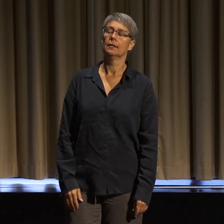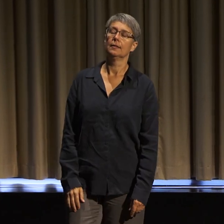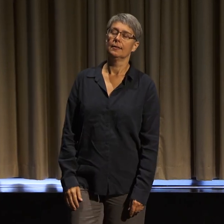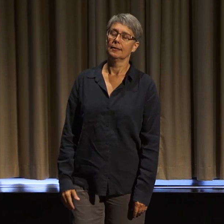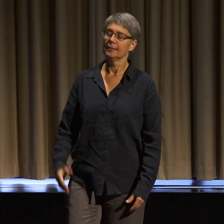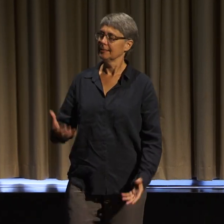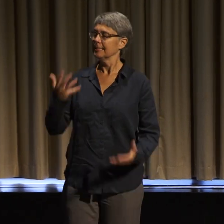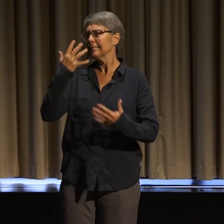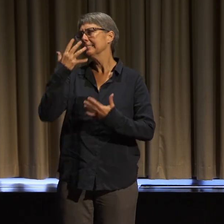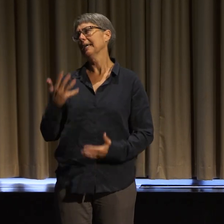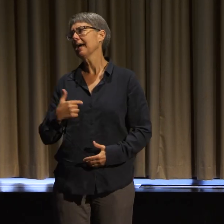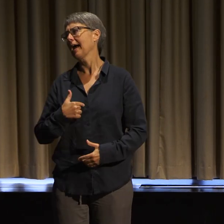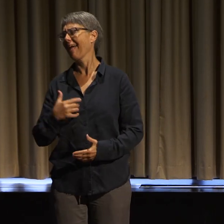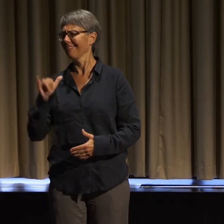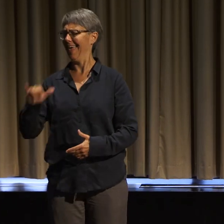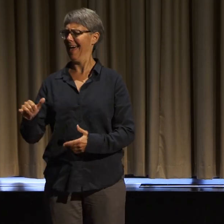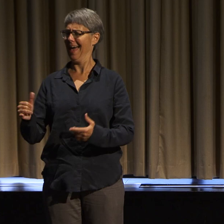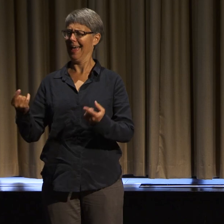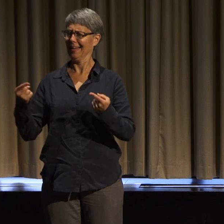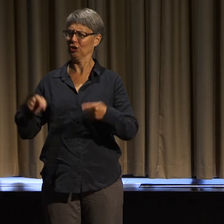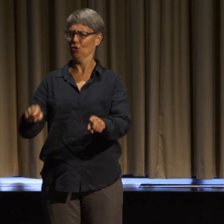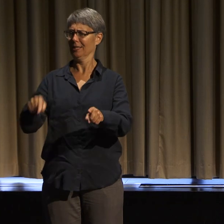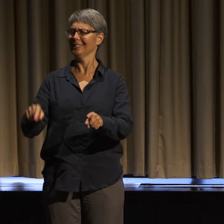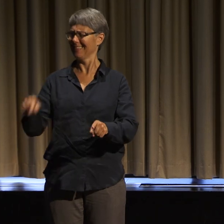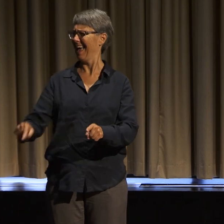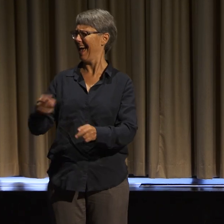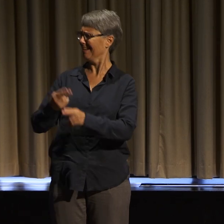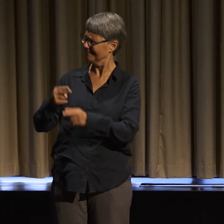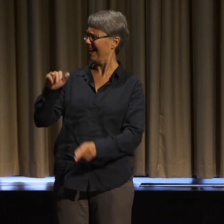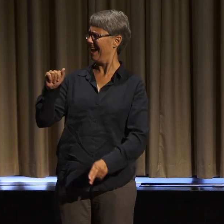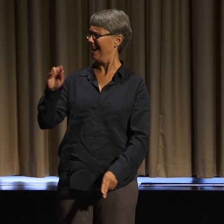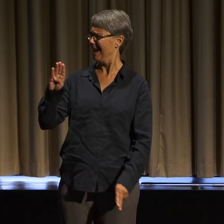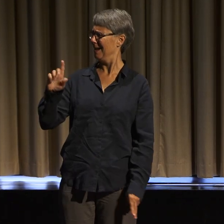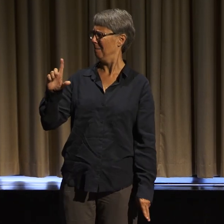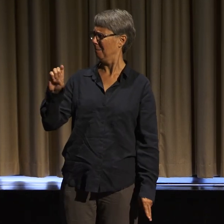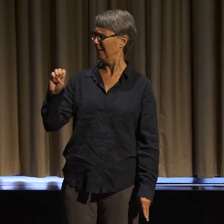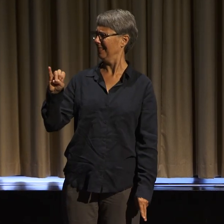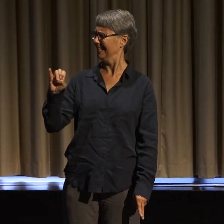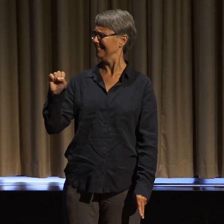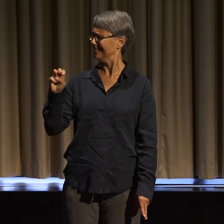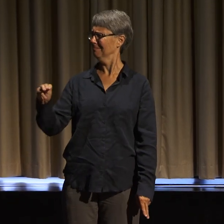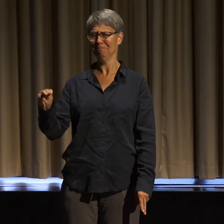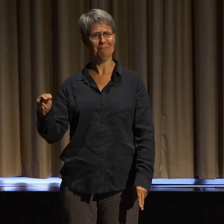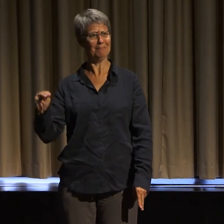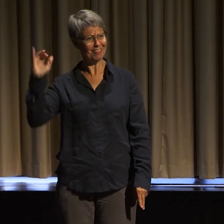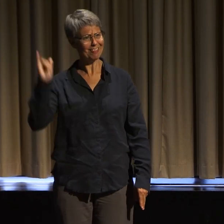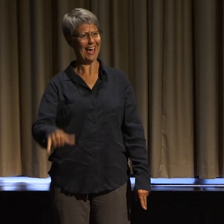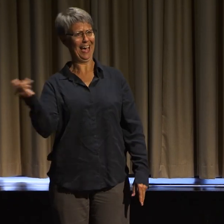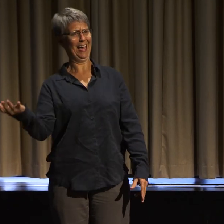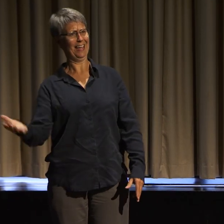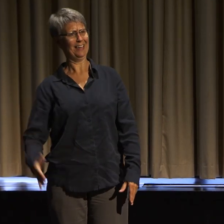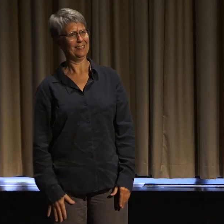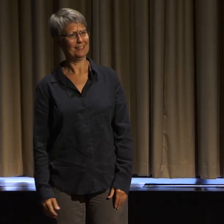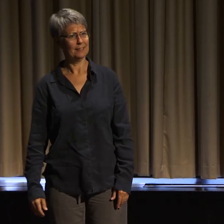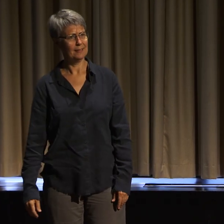And I'm-- just ableism, all the time. So I do want to say a couple of things